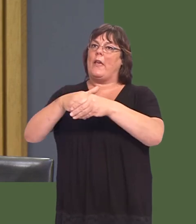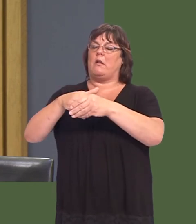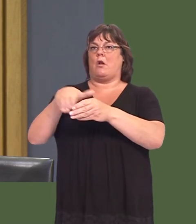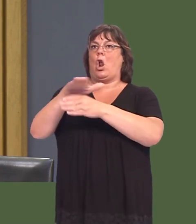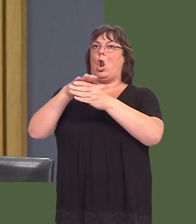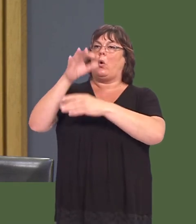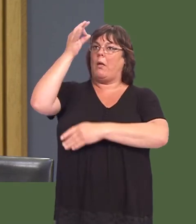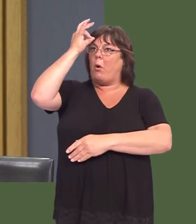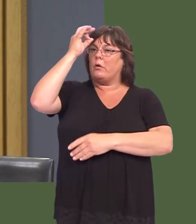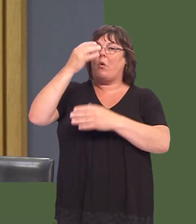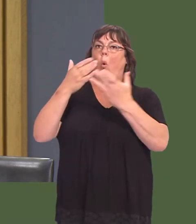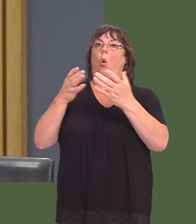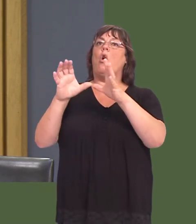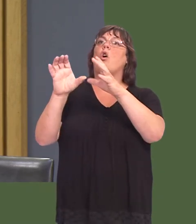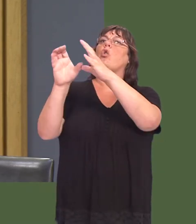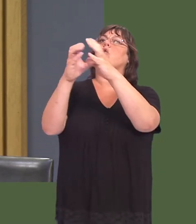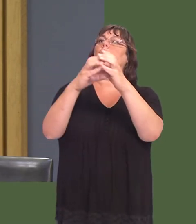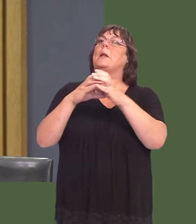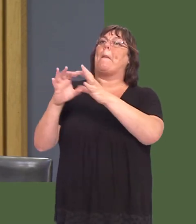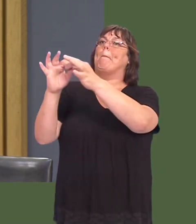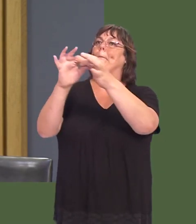and/or by consortia. Thatís her view.